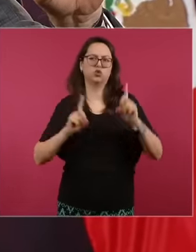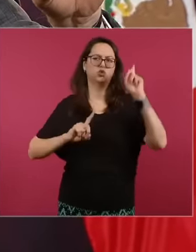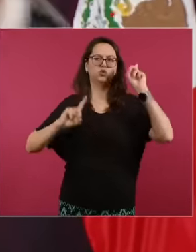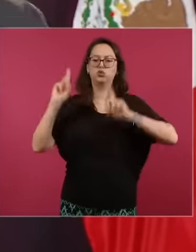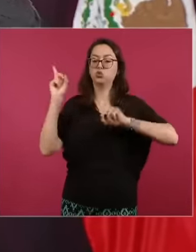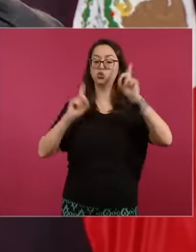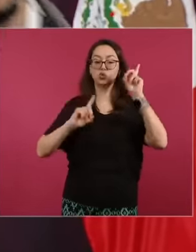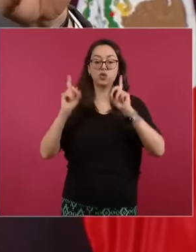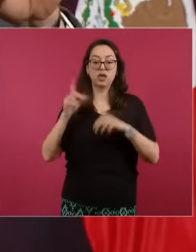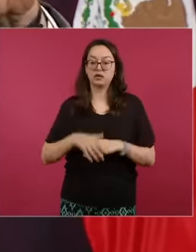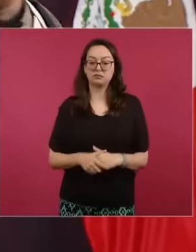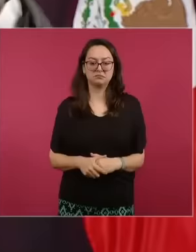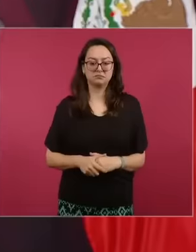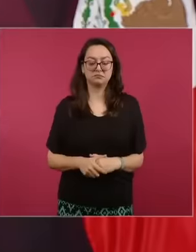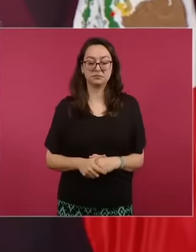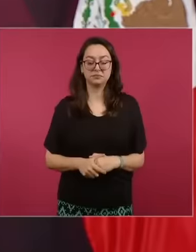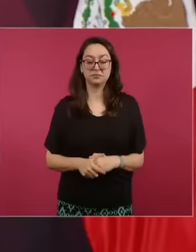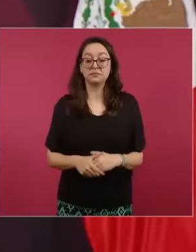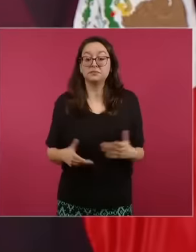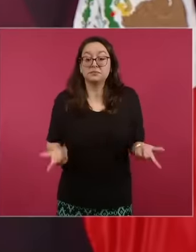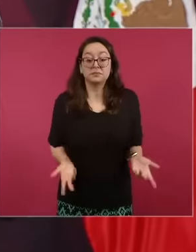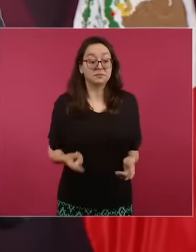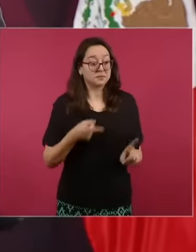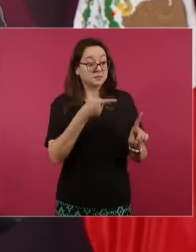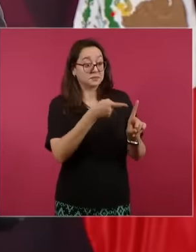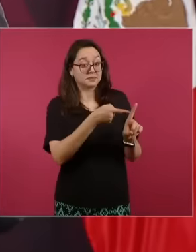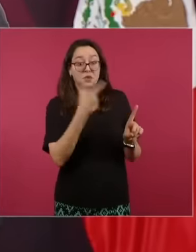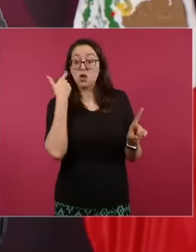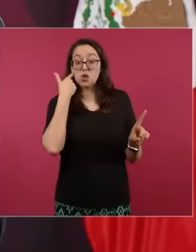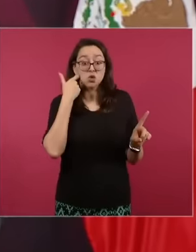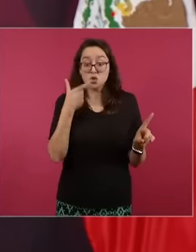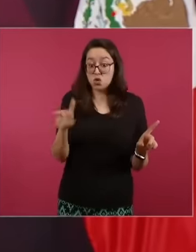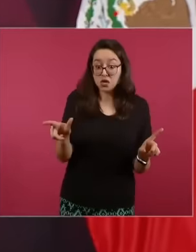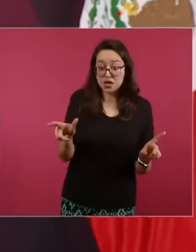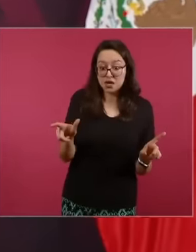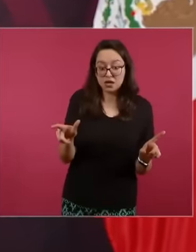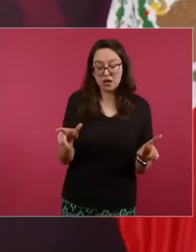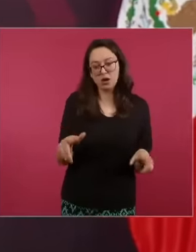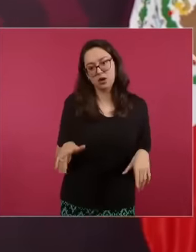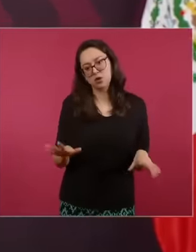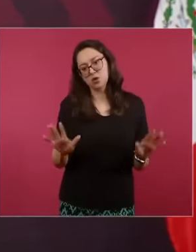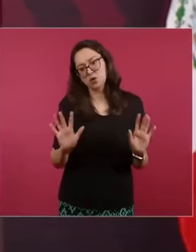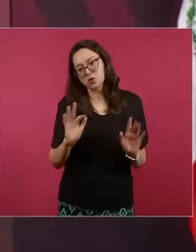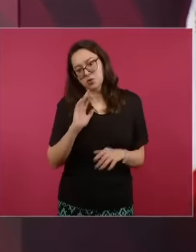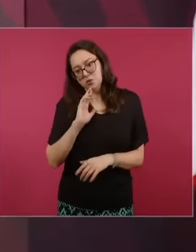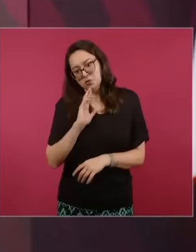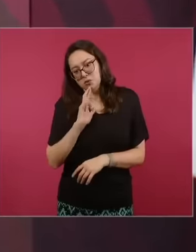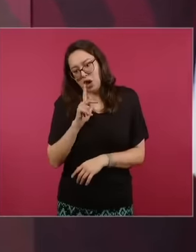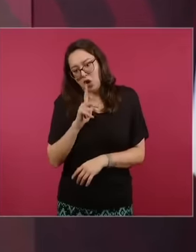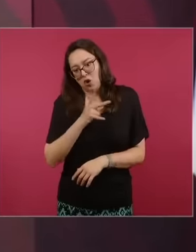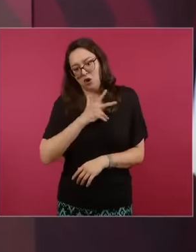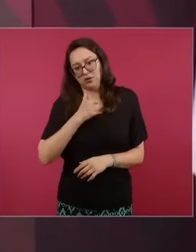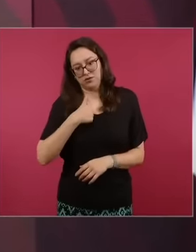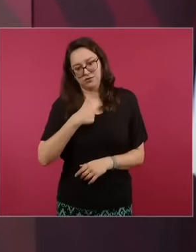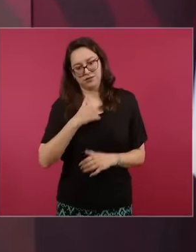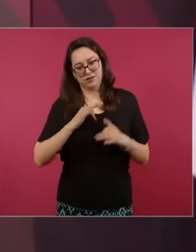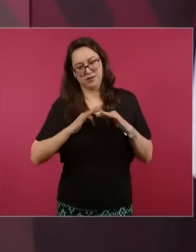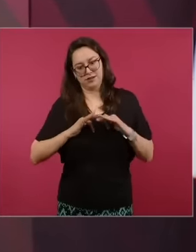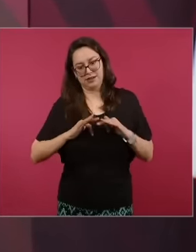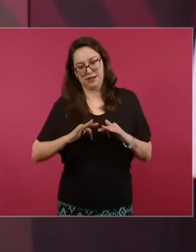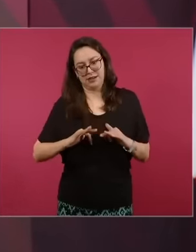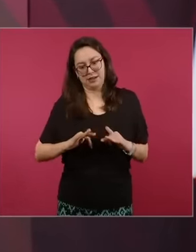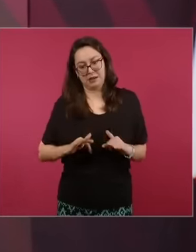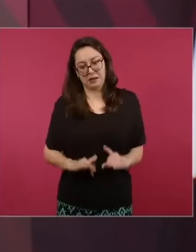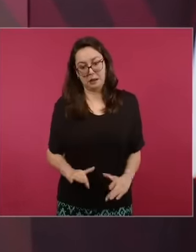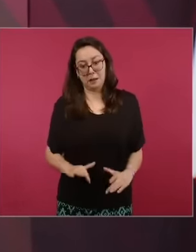Well, it is not accepted, there is no agreement or the one who has to